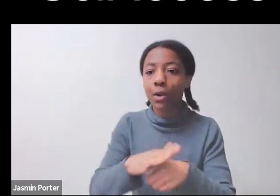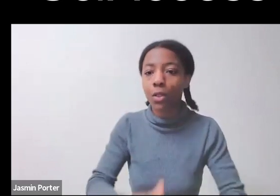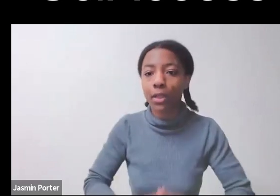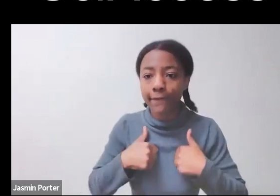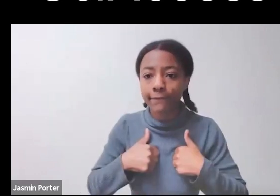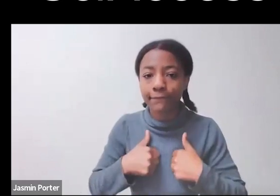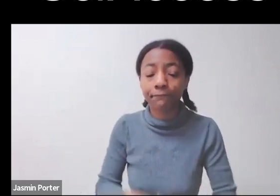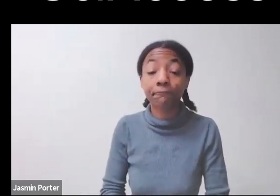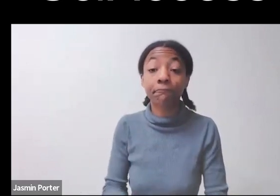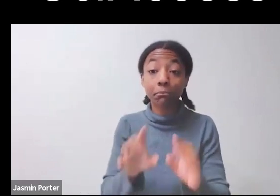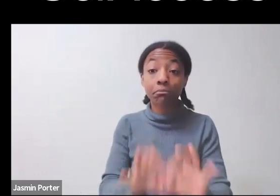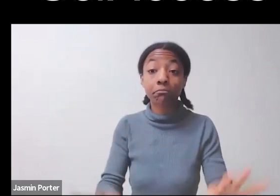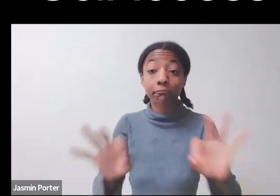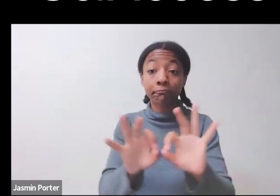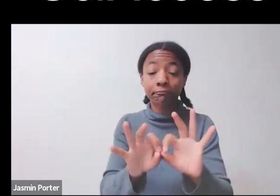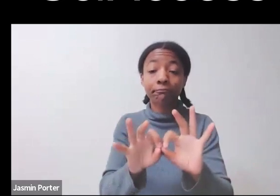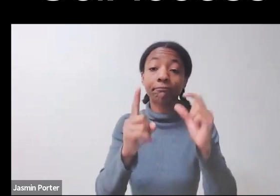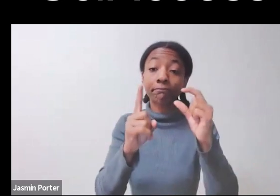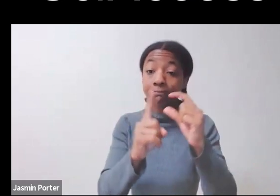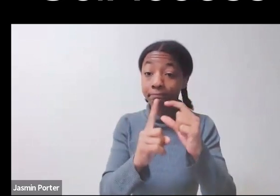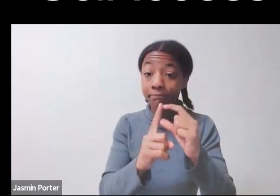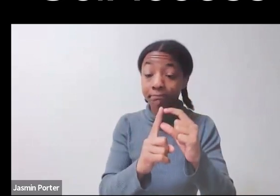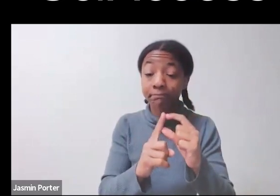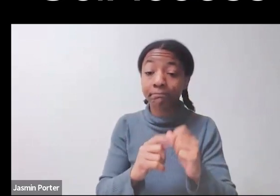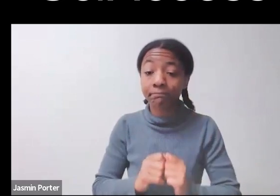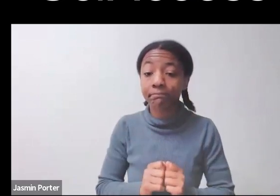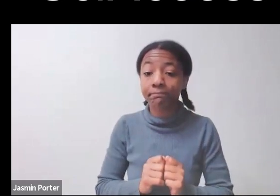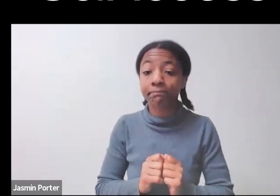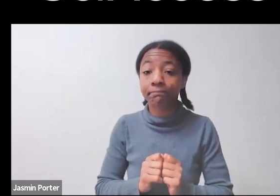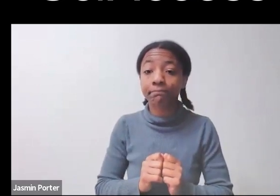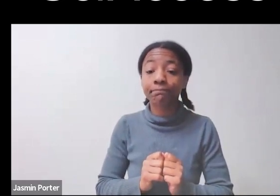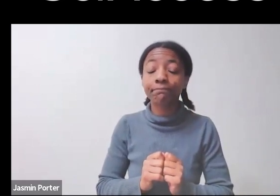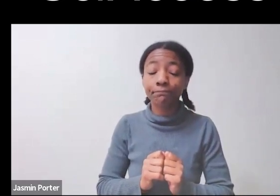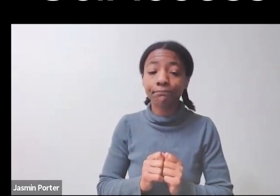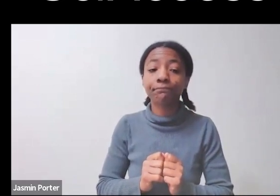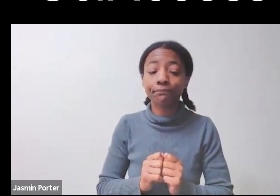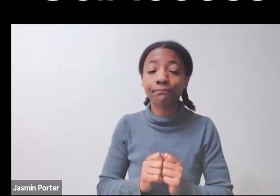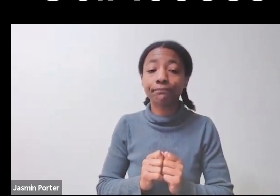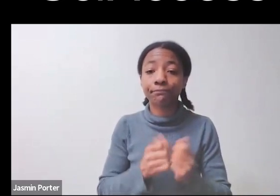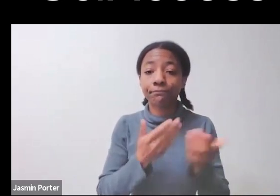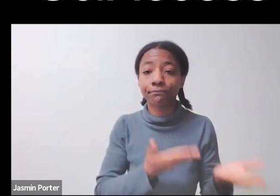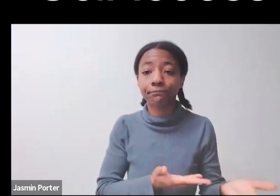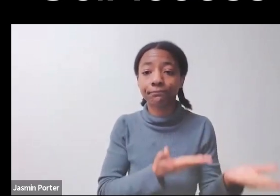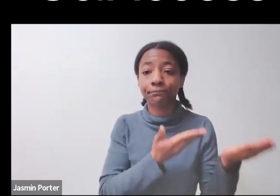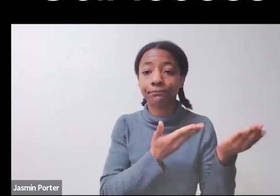I know our keynote, Ashley Shew talked a little bit about ableism and disableism.